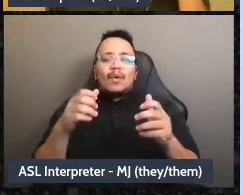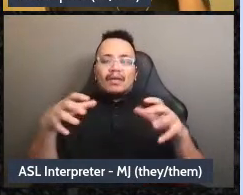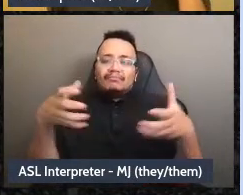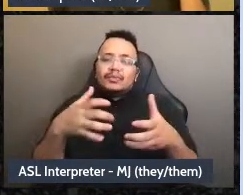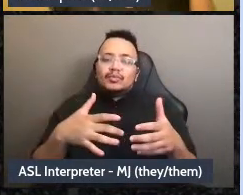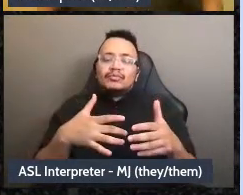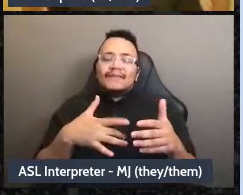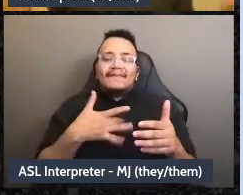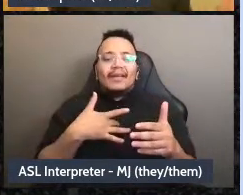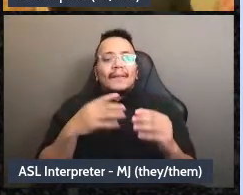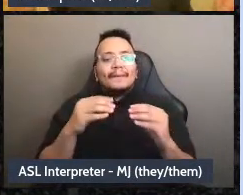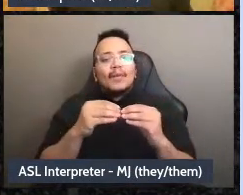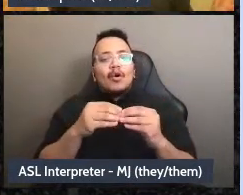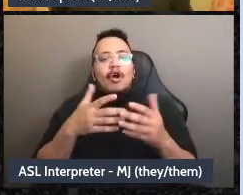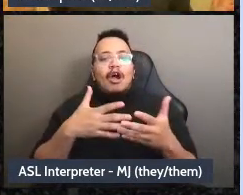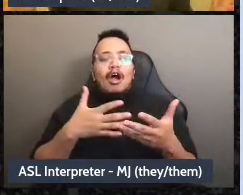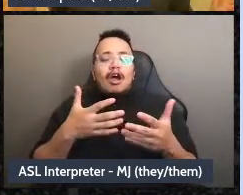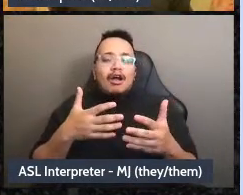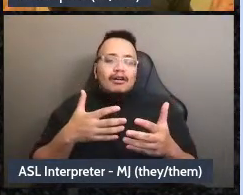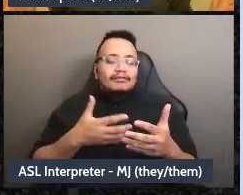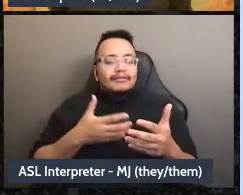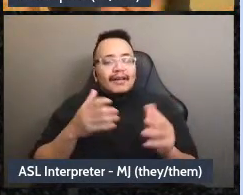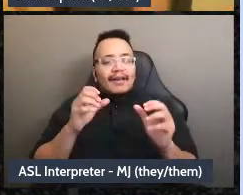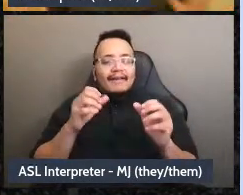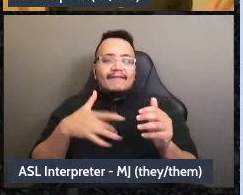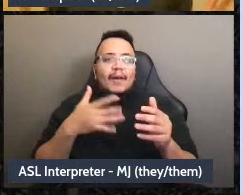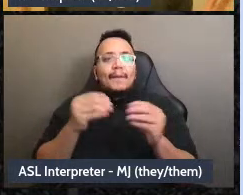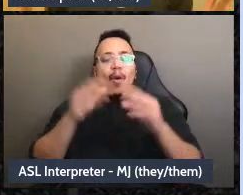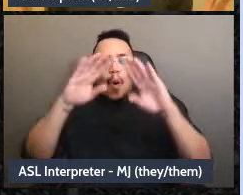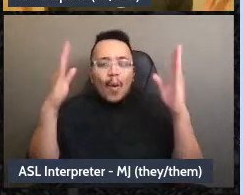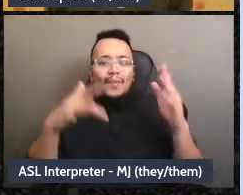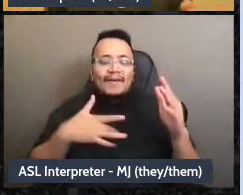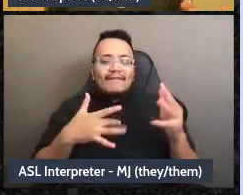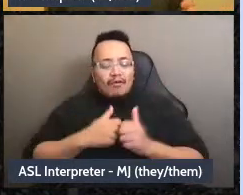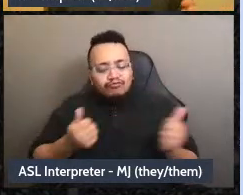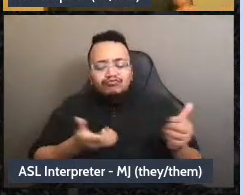and like a broader movement, that feels like that like we all have each other's backs we-we